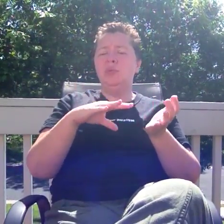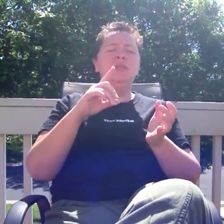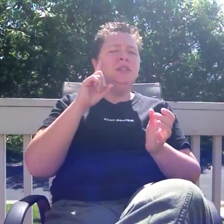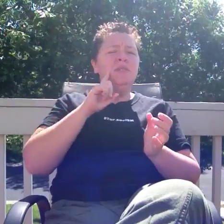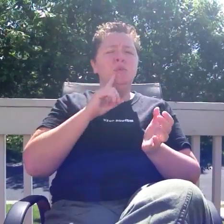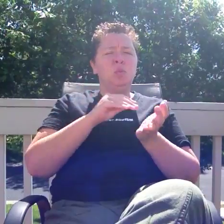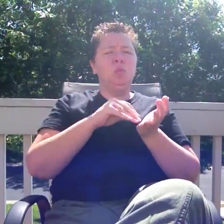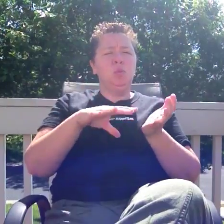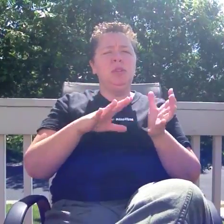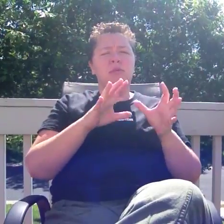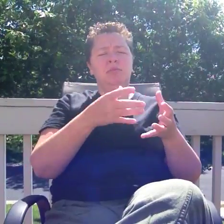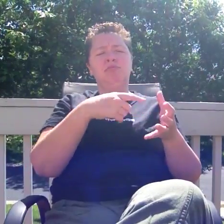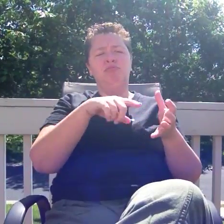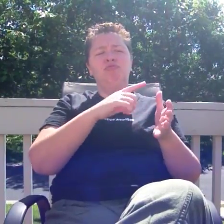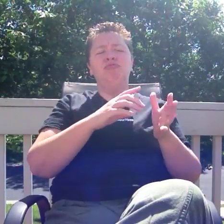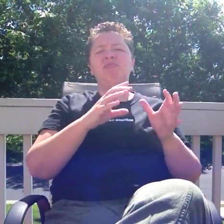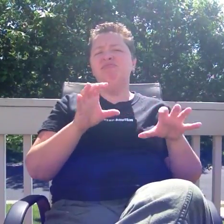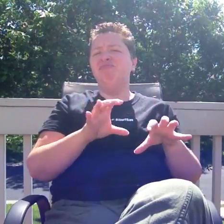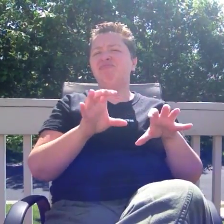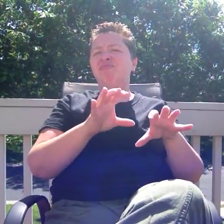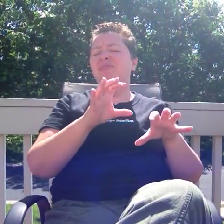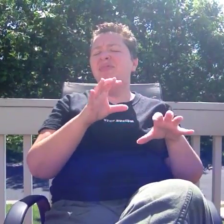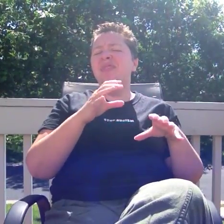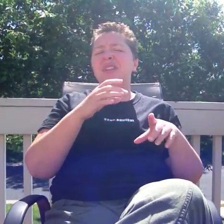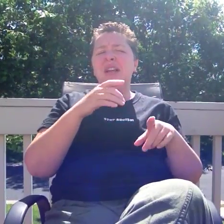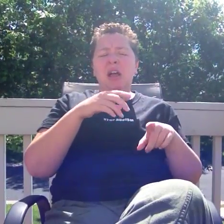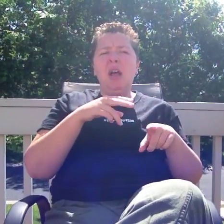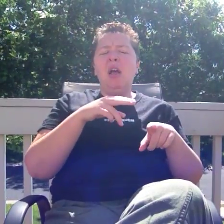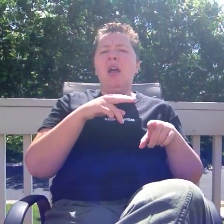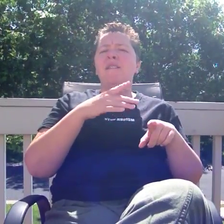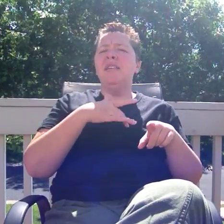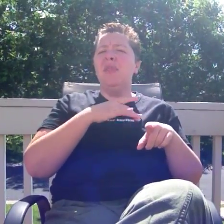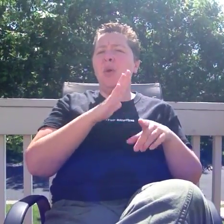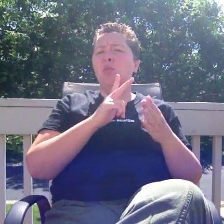which she felt was oppressive of hearing people. After sharing her story,